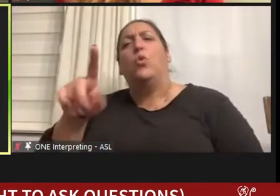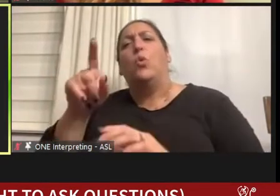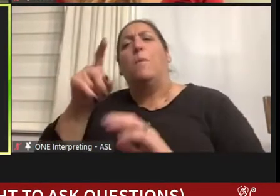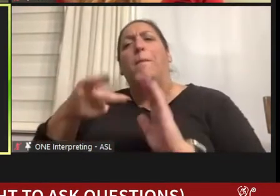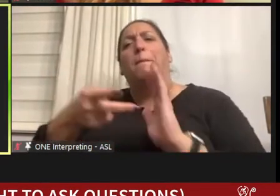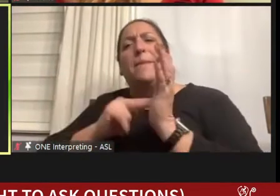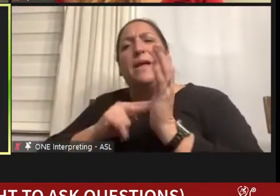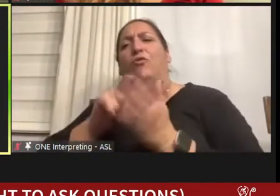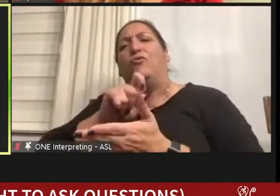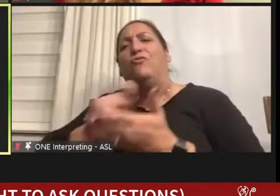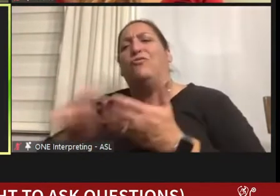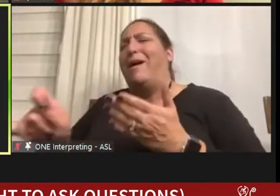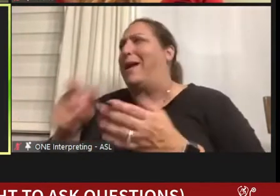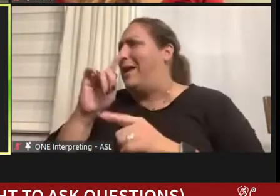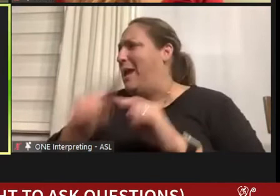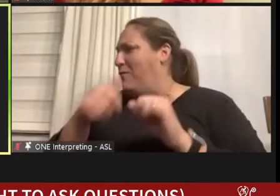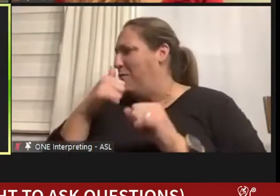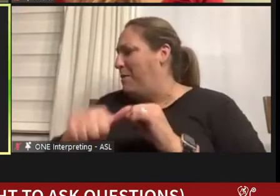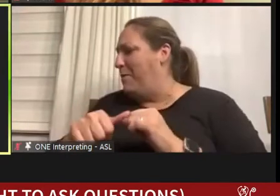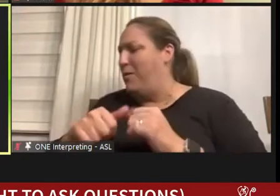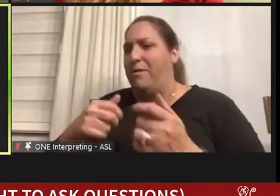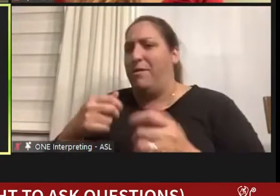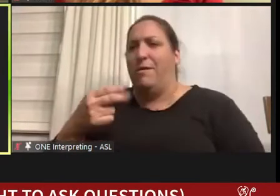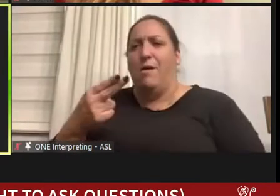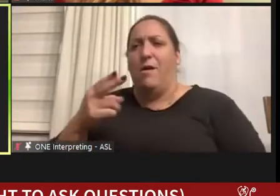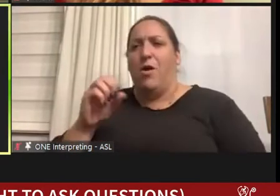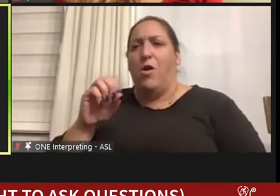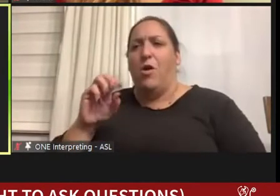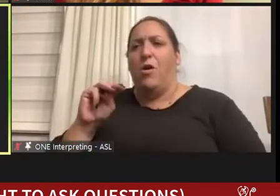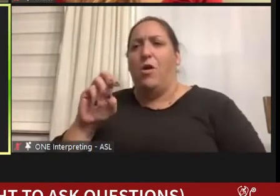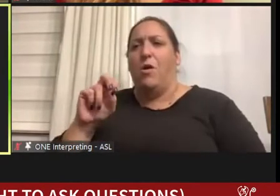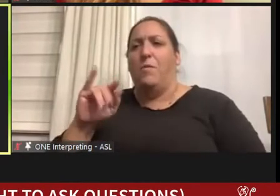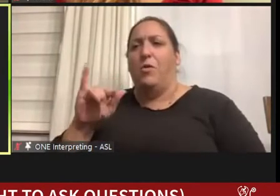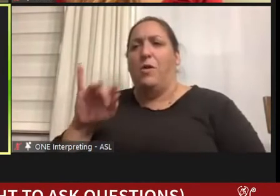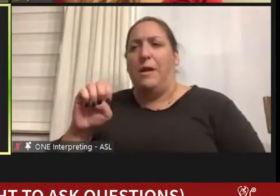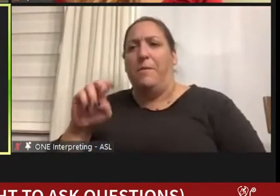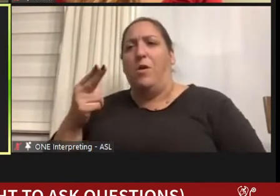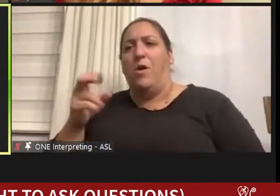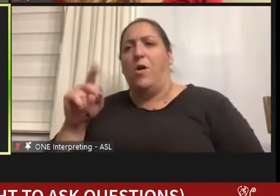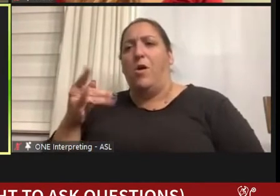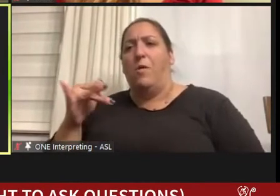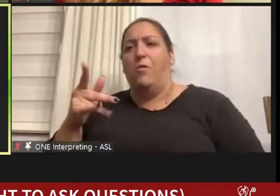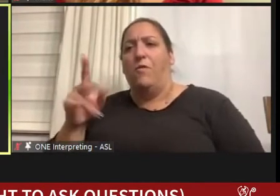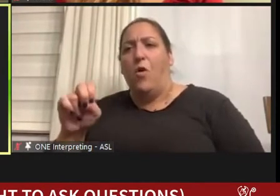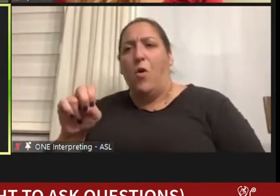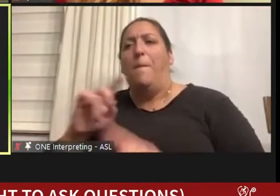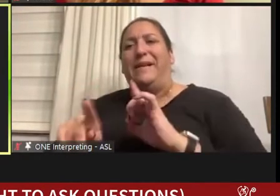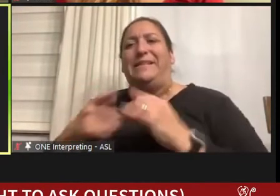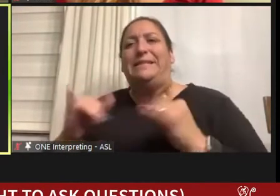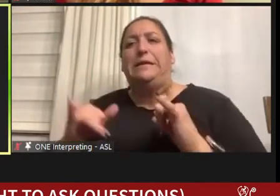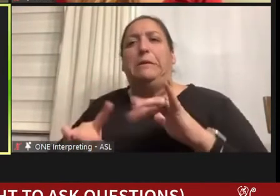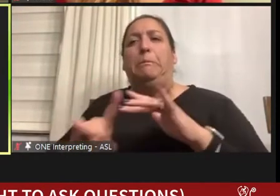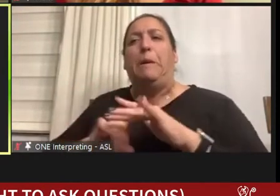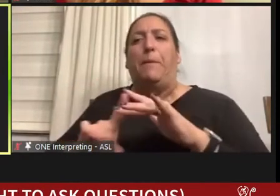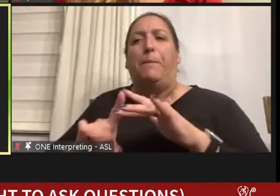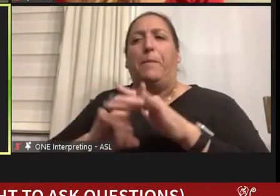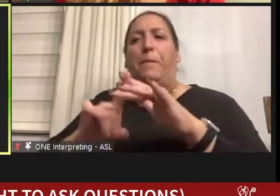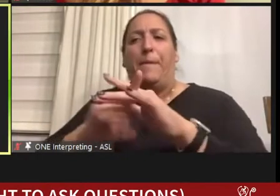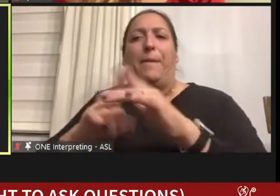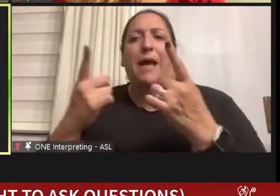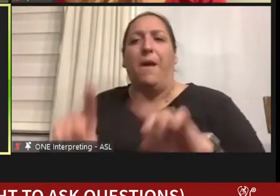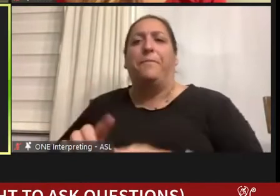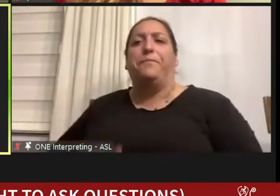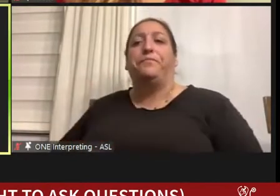particular term and you wrote something else. And if you look at my clinic notes it is pretty